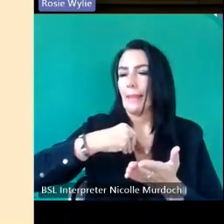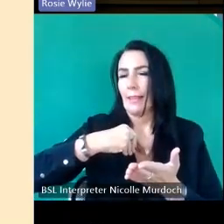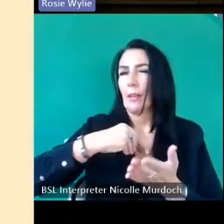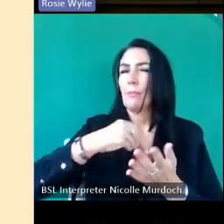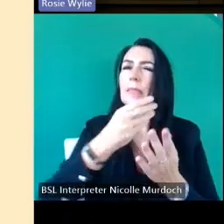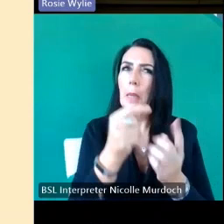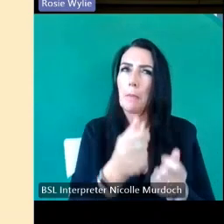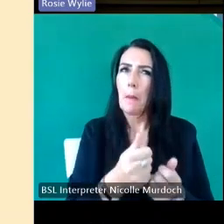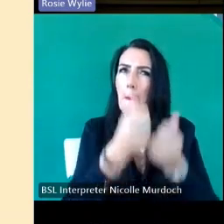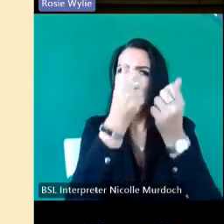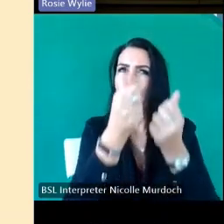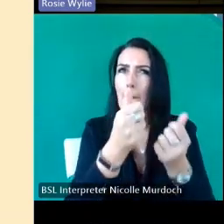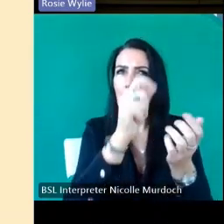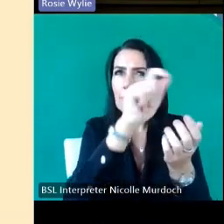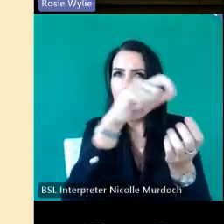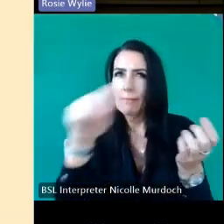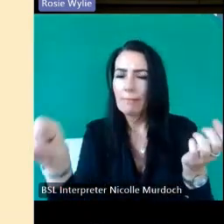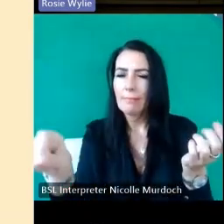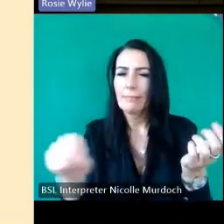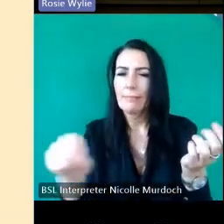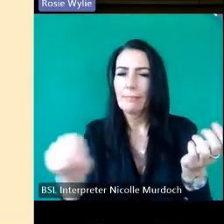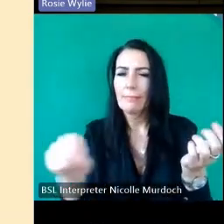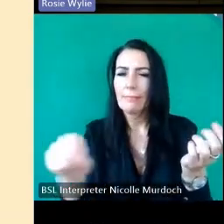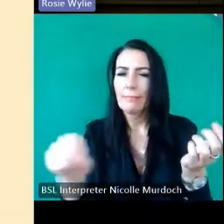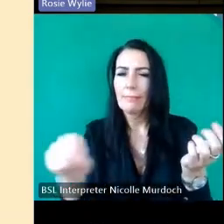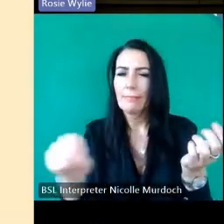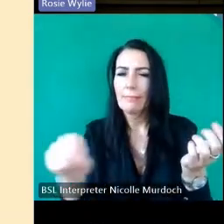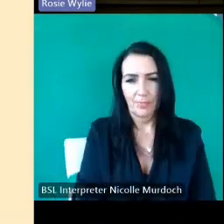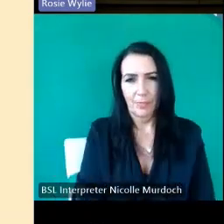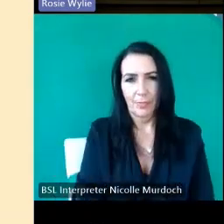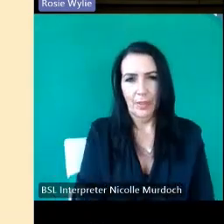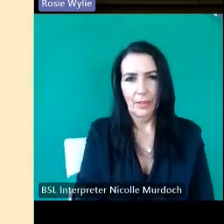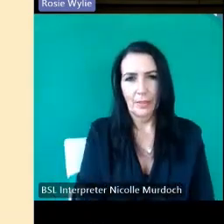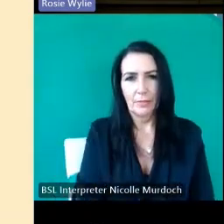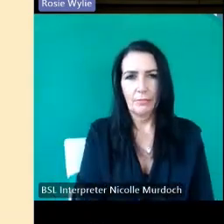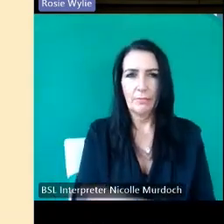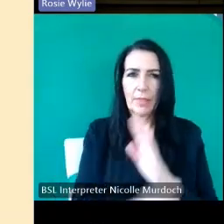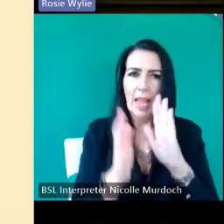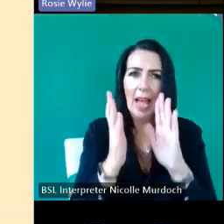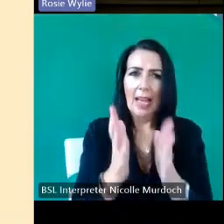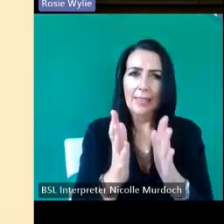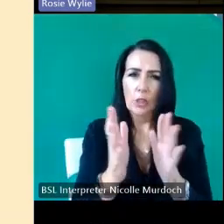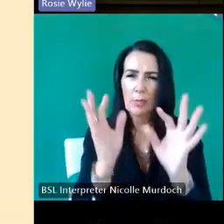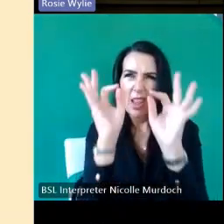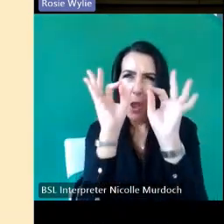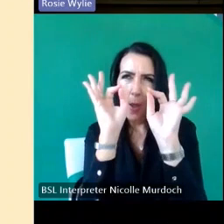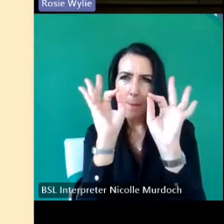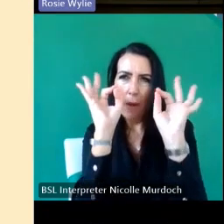quite sure what HS would say about that he said it has to be completely perfect and no flaws in